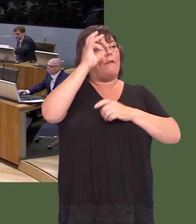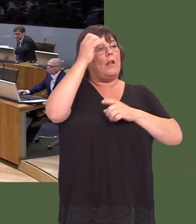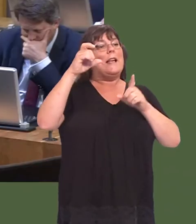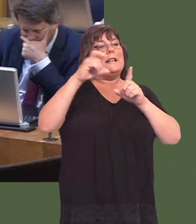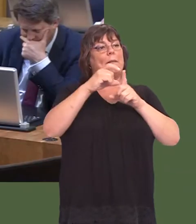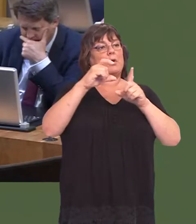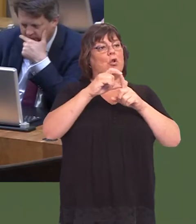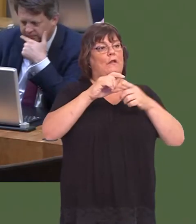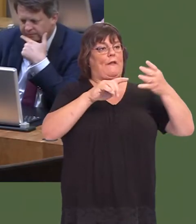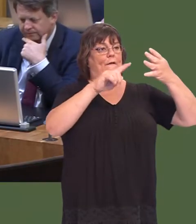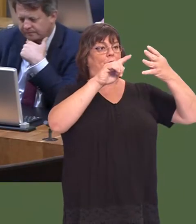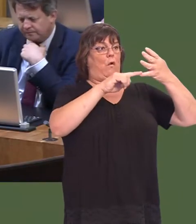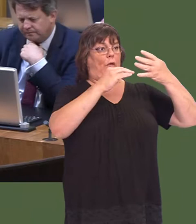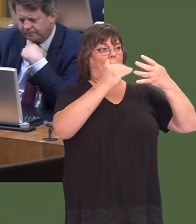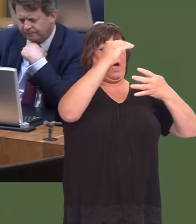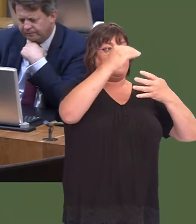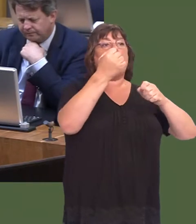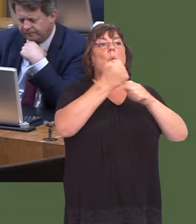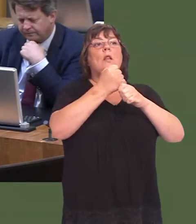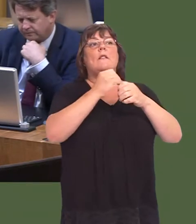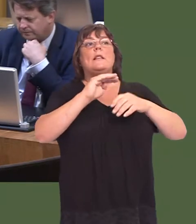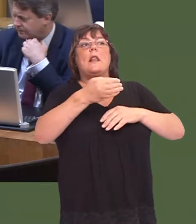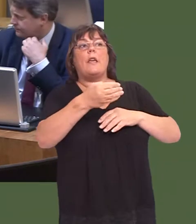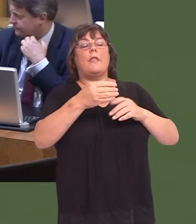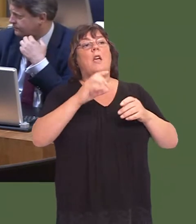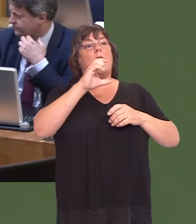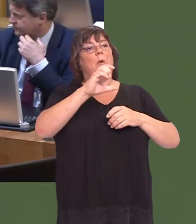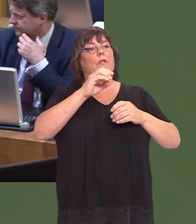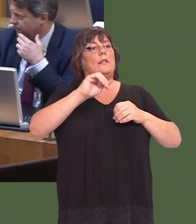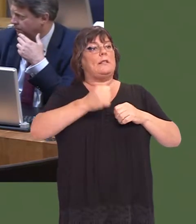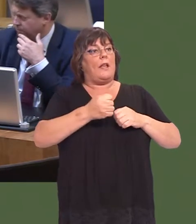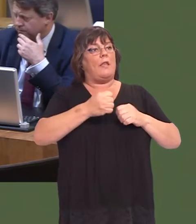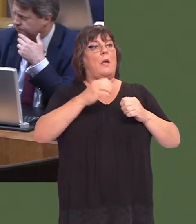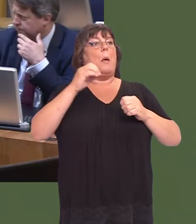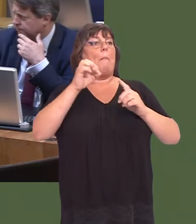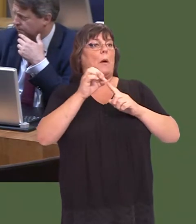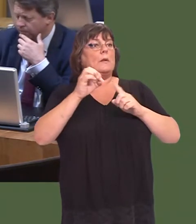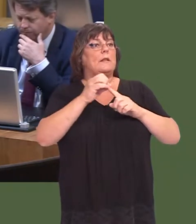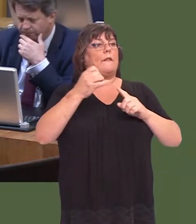authorities, Denbighshireís allocation is the fourth highest, Gwynedd is ninth, Carmarthenshire is tenth, Ceredigion fourteenth, Powys fifteenth, Pembrokeshire seventeenth.